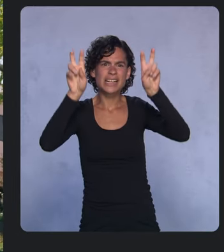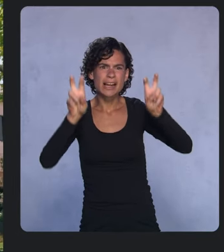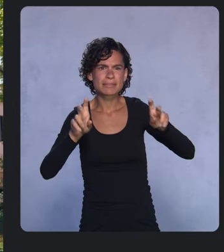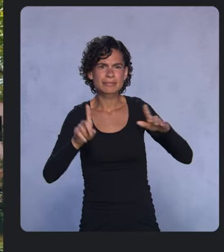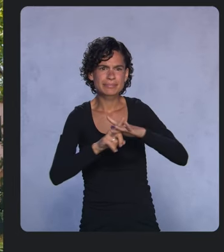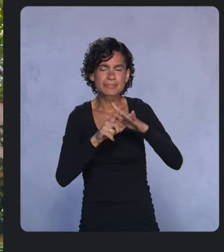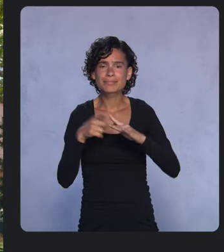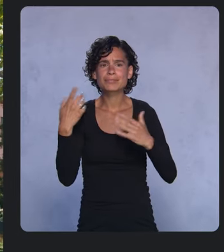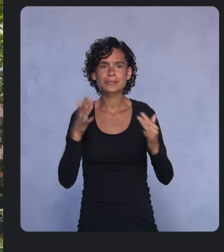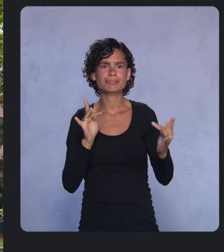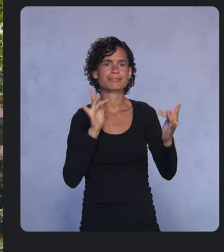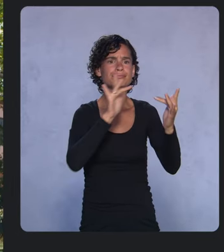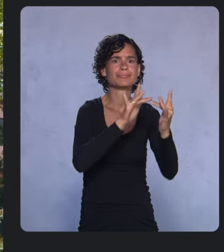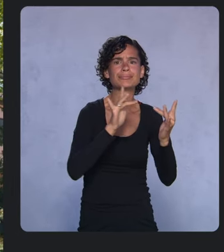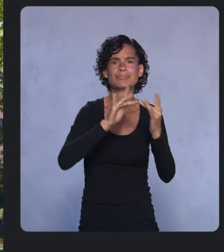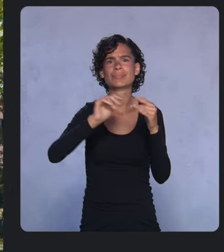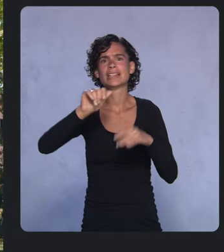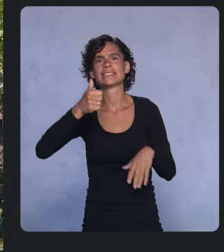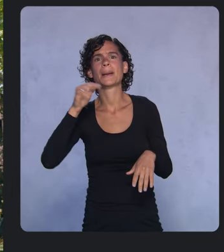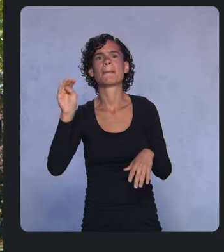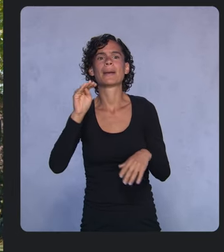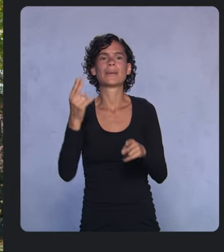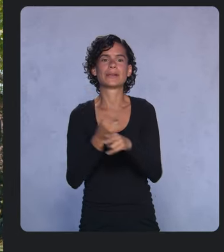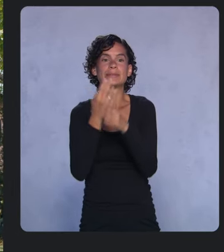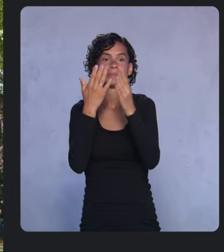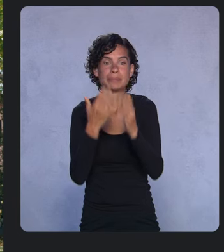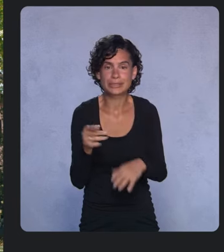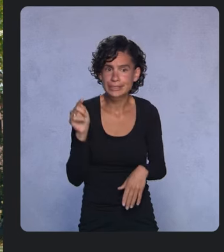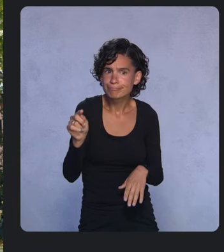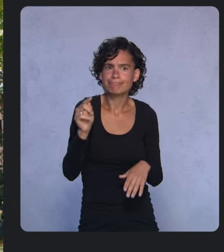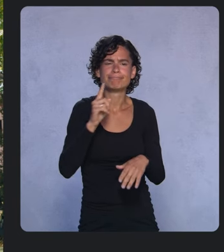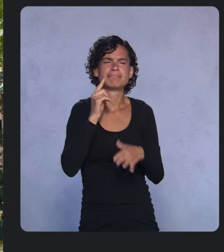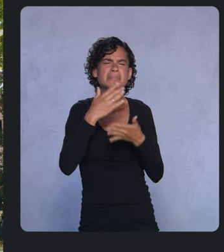These are just some of the stories we’ve heard about developers around the globe